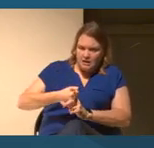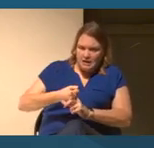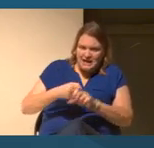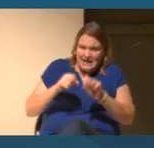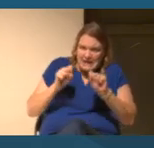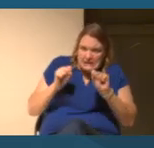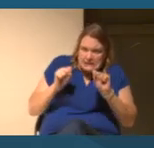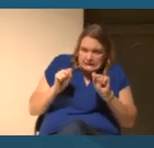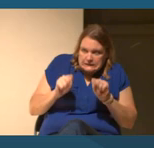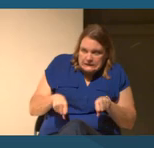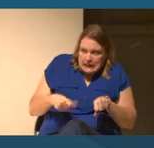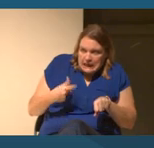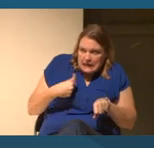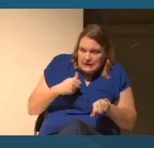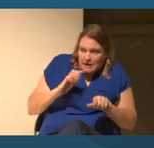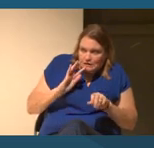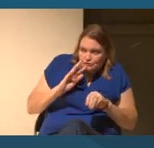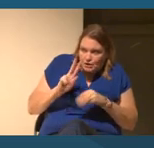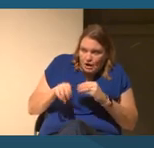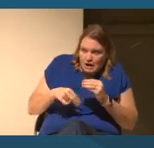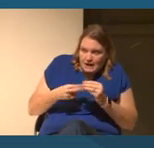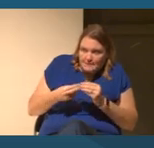If I do talk about it, am I gonna be fired?